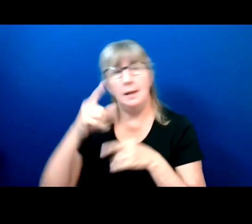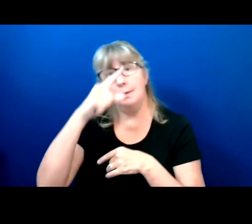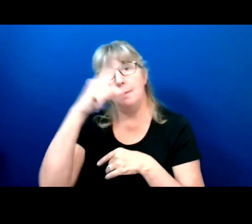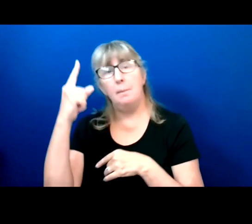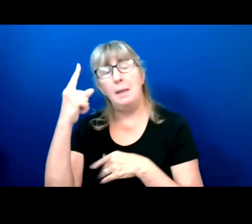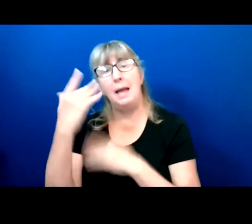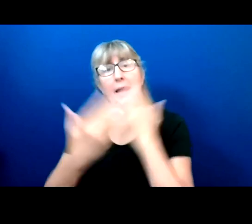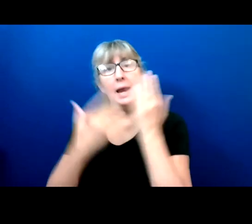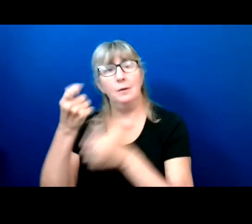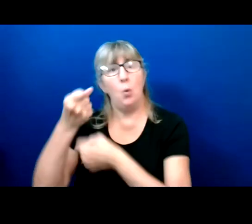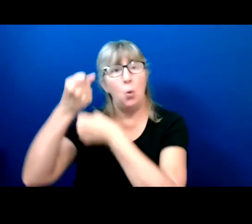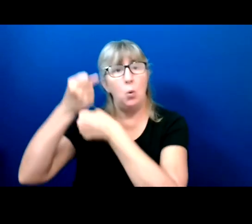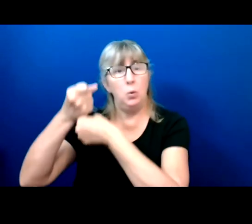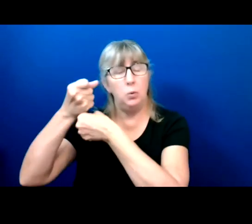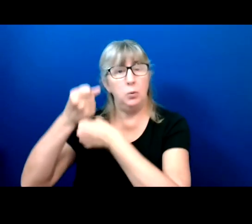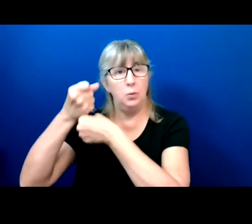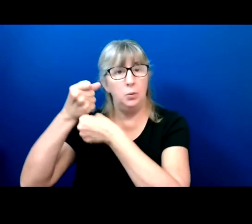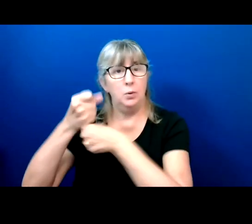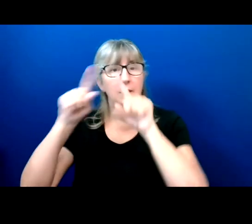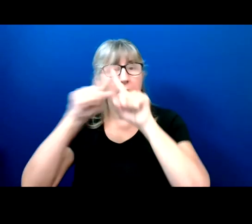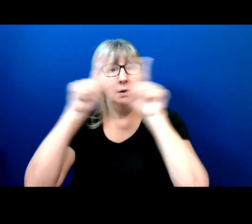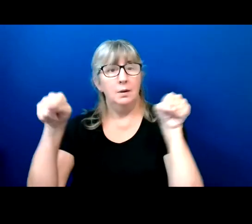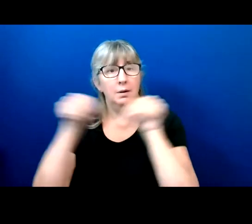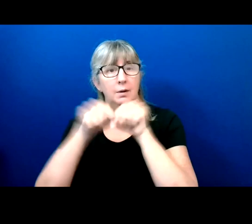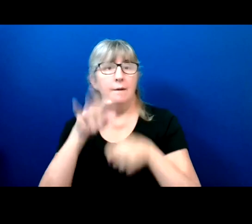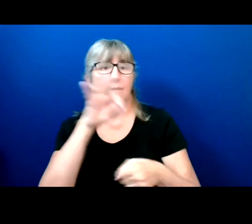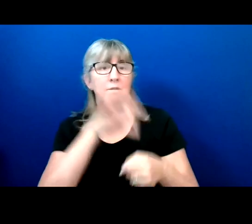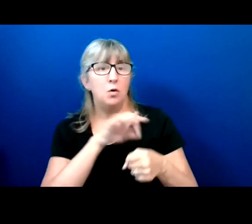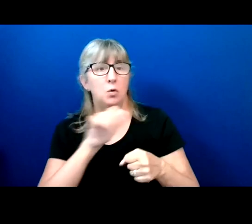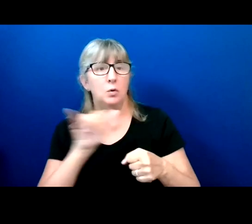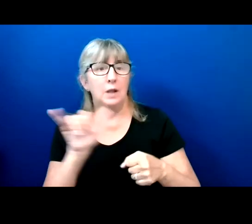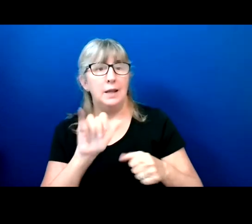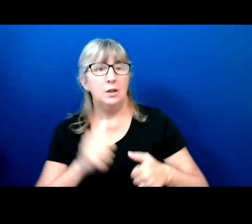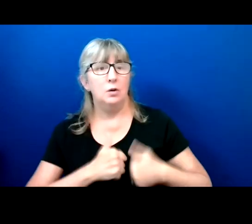that says vote like your life depends on it. And it does.